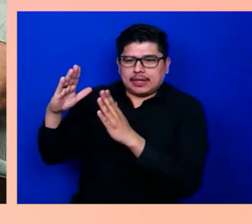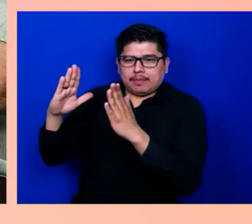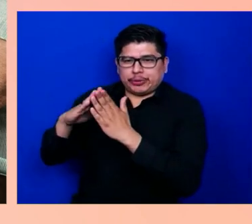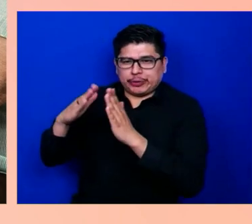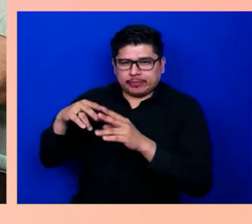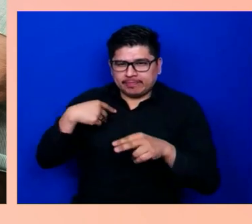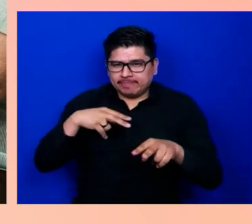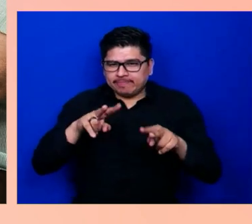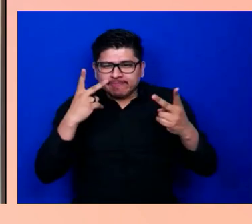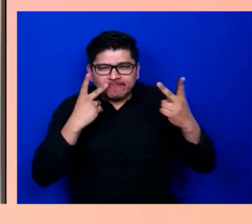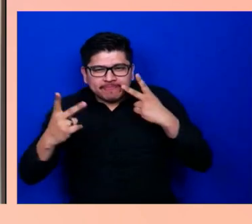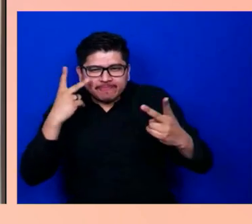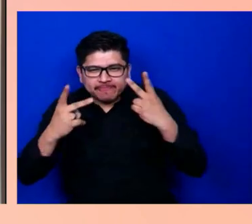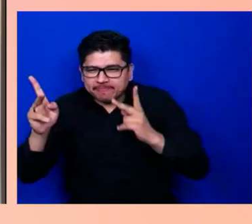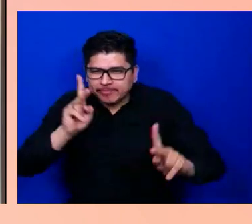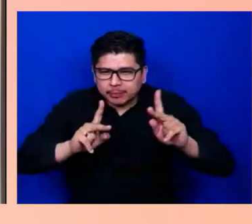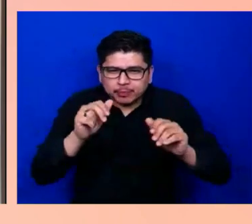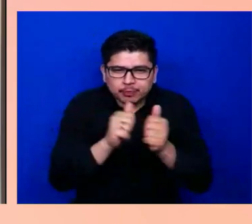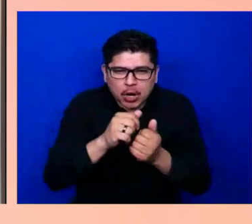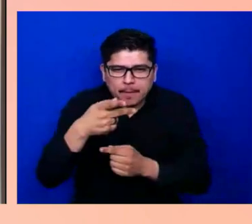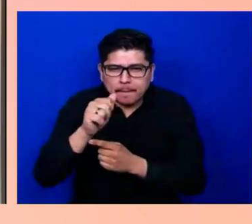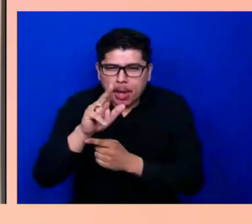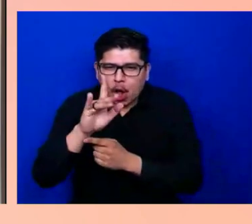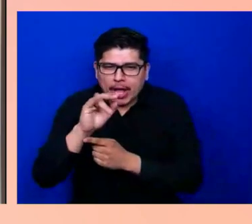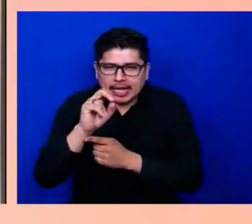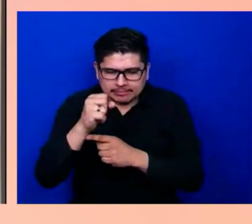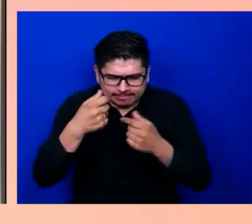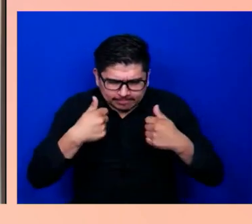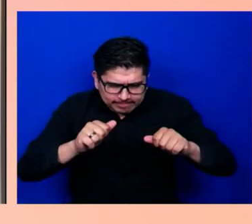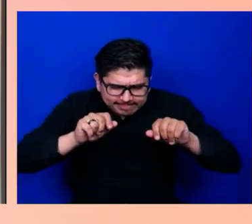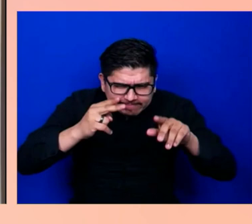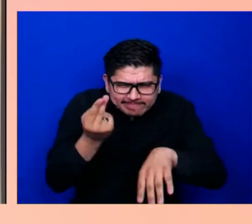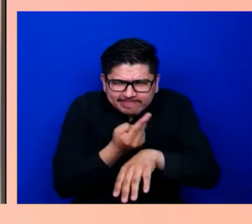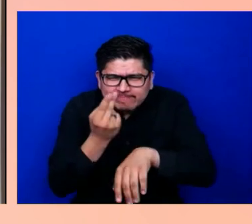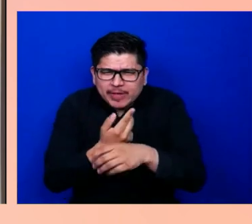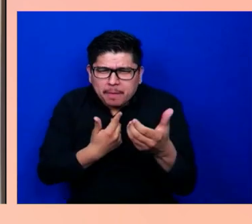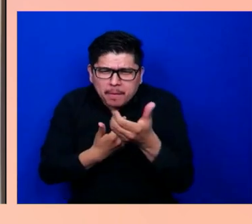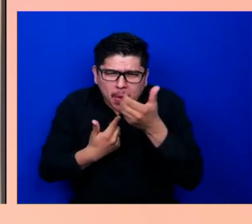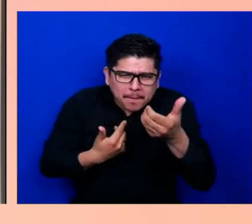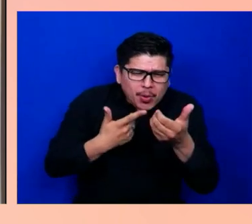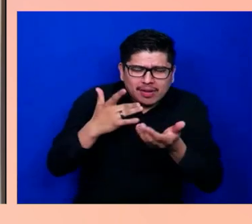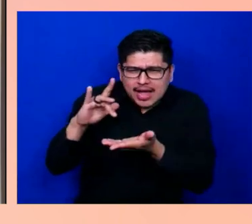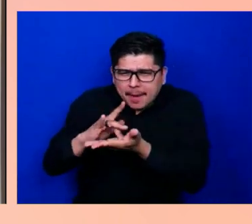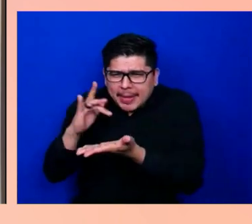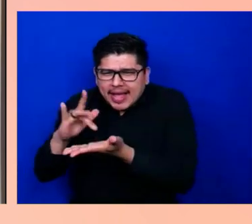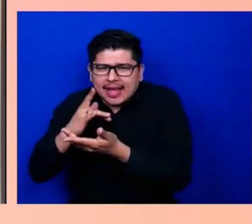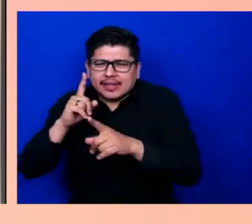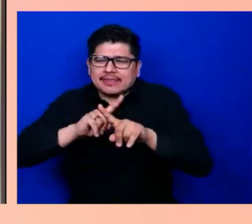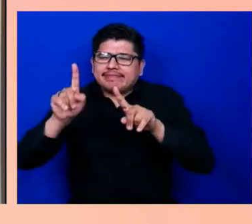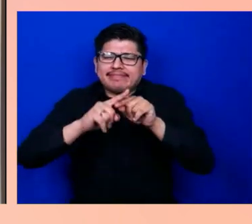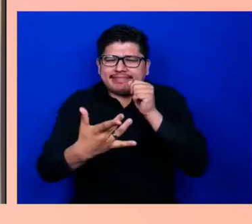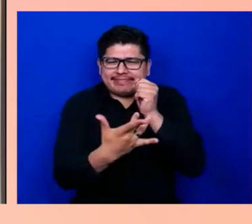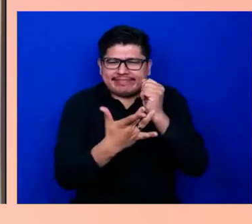use their cell phones, their tablets, and other technology, and they can't do it very